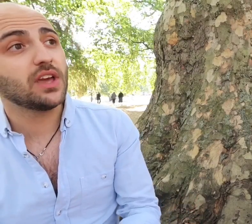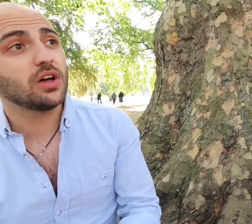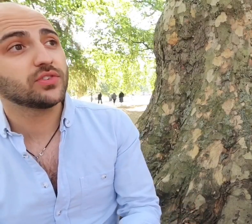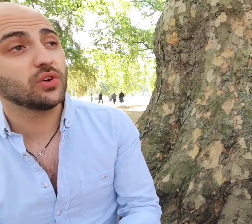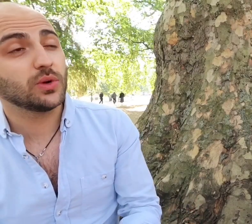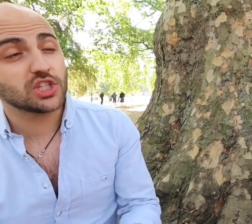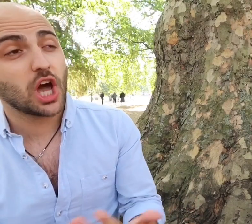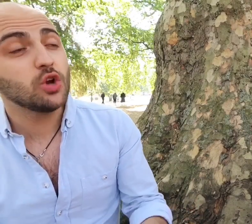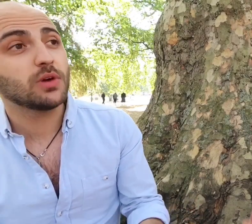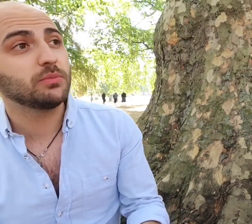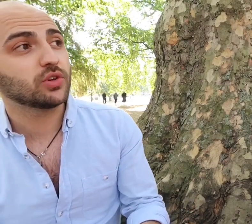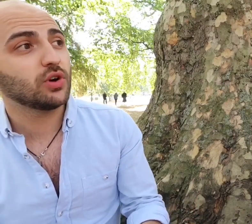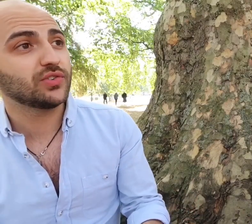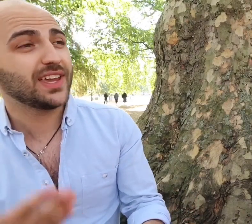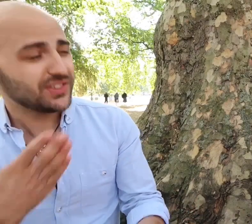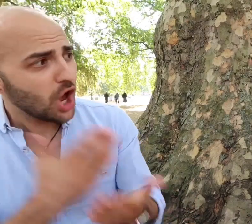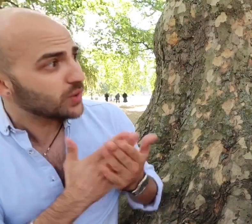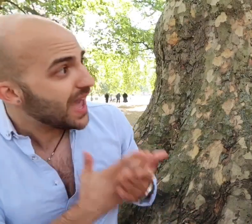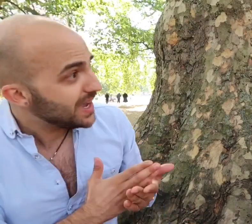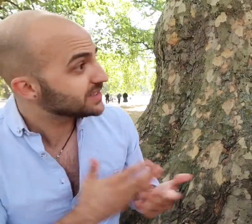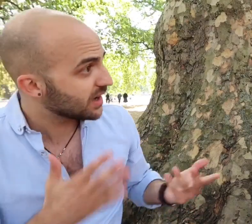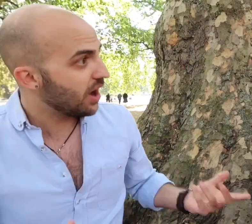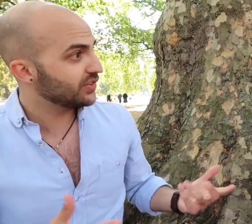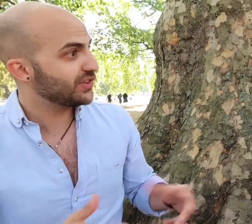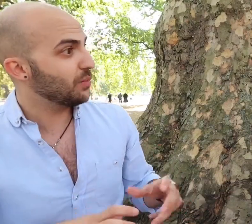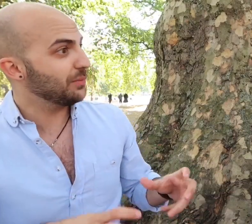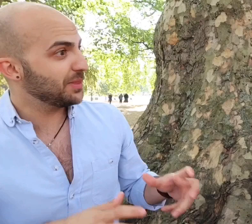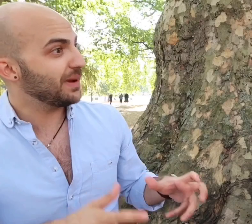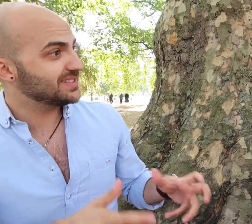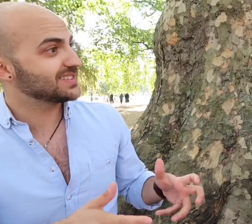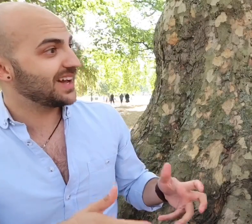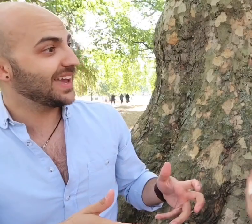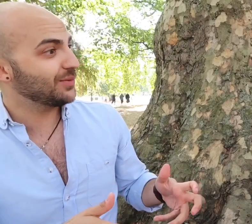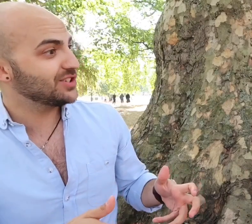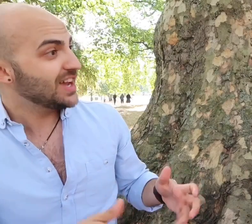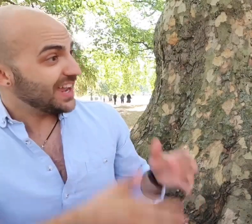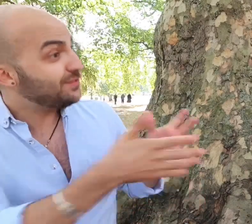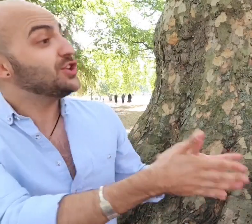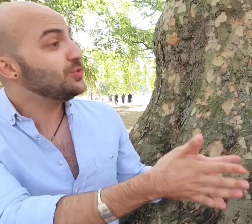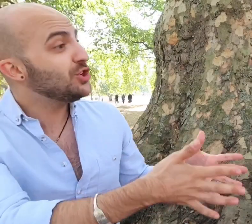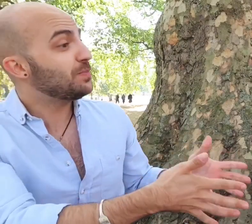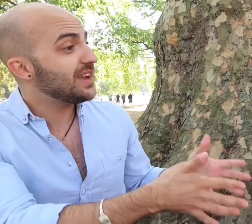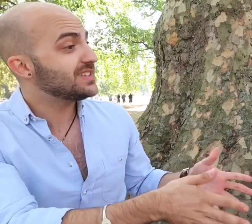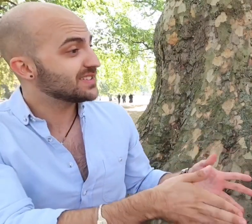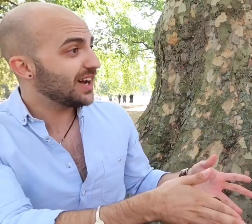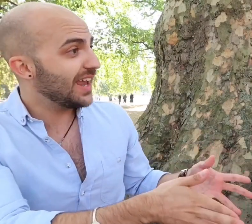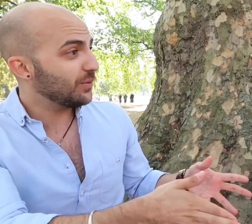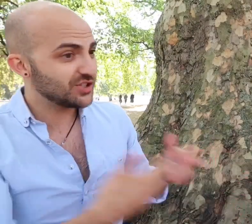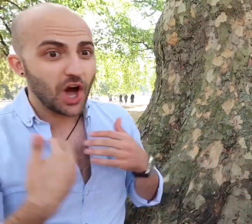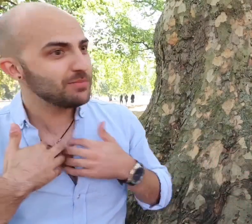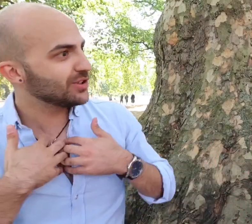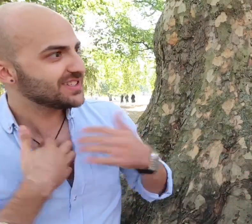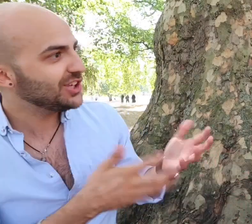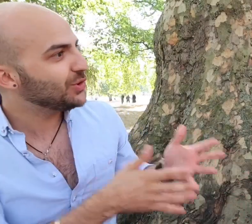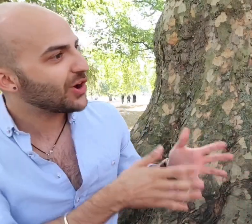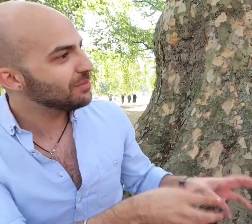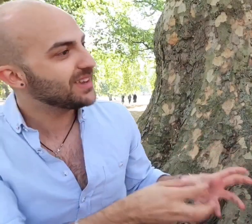the article which our hope comes across that it's okay to cast someone with basic language.. if you knew basic sign language I'm not saying you can't be